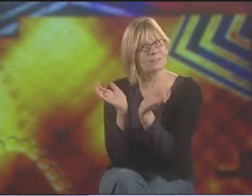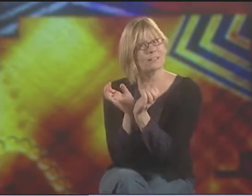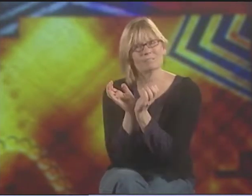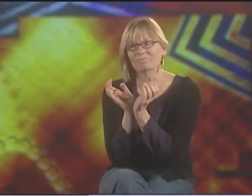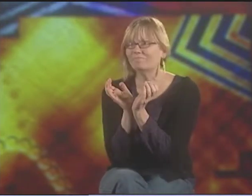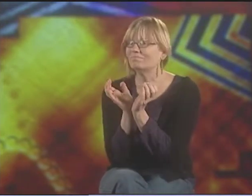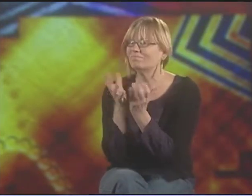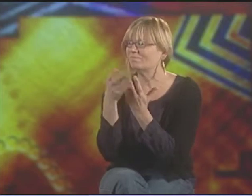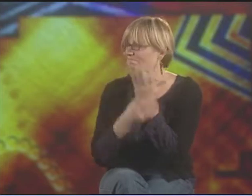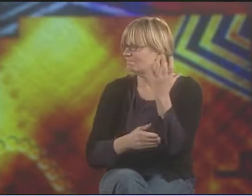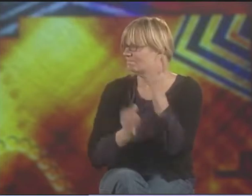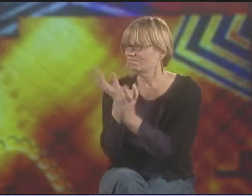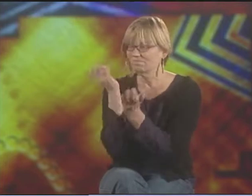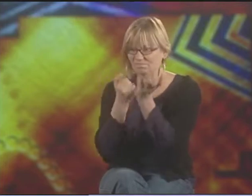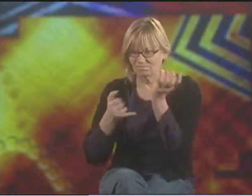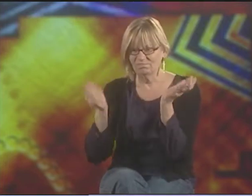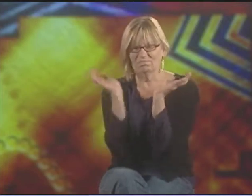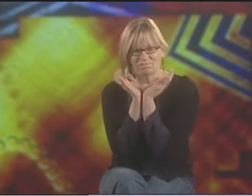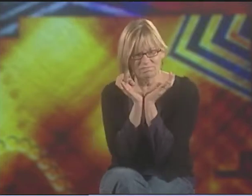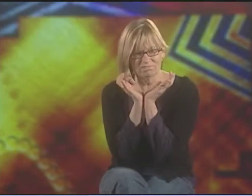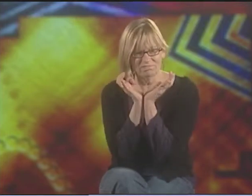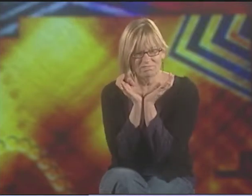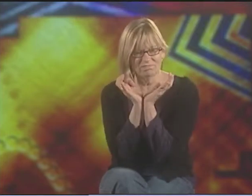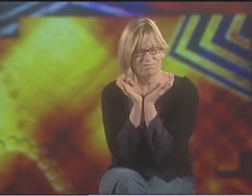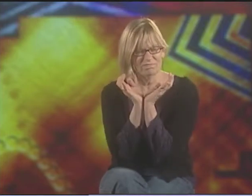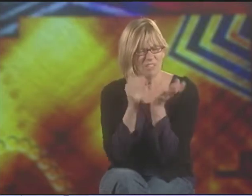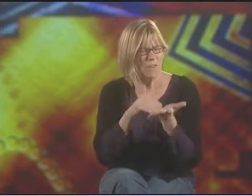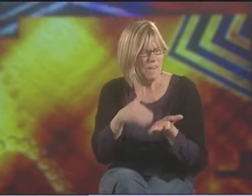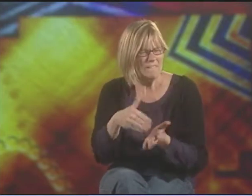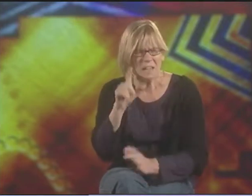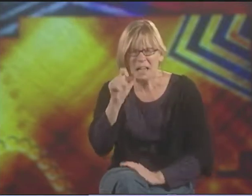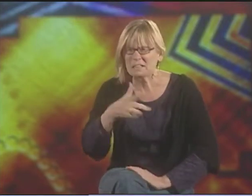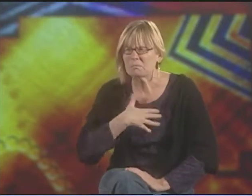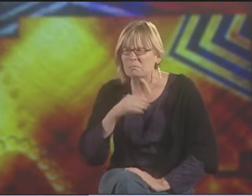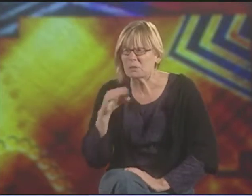THAT WAS THE SILENCE. SILENCE. SILENT BOND.